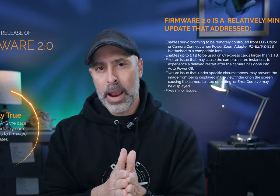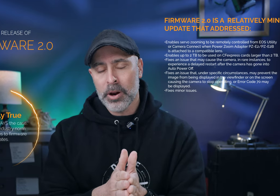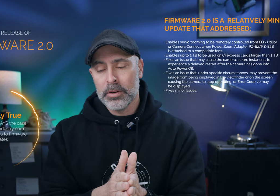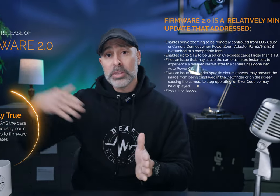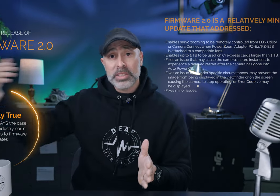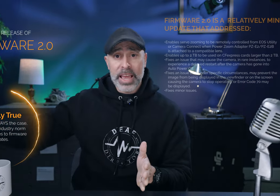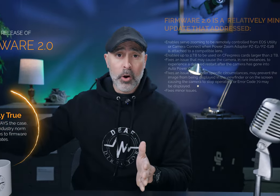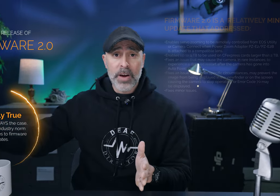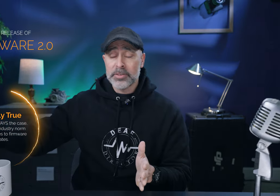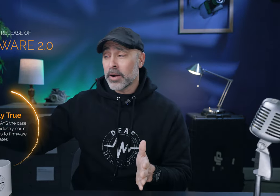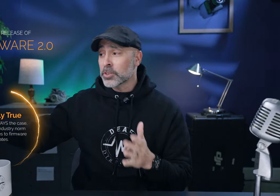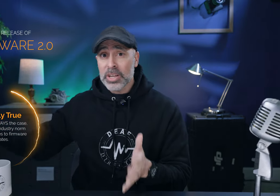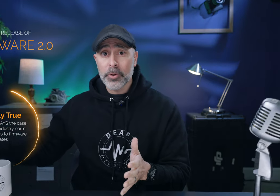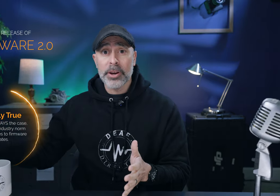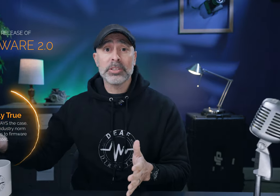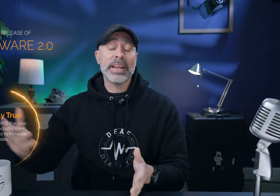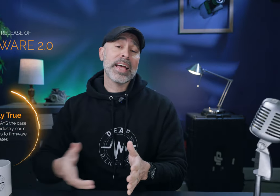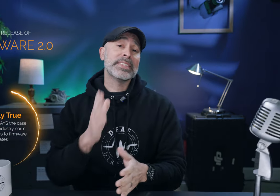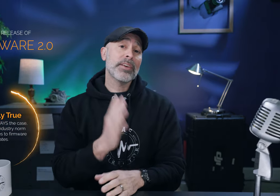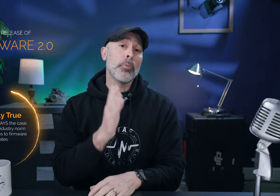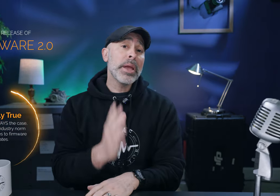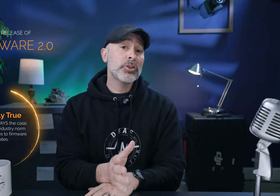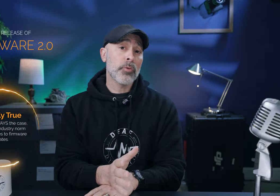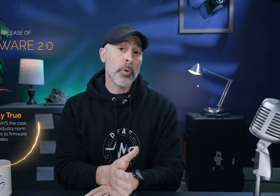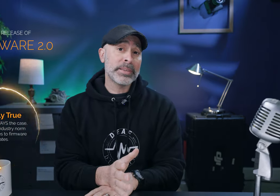camera for instance the Canon R5 has been out for several years and has had several major firmware